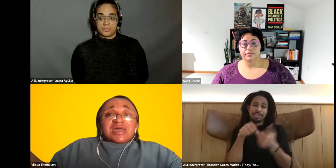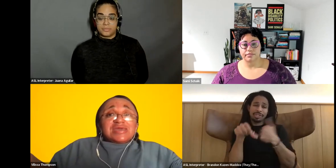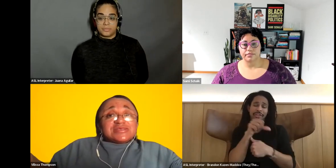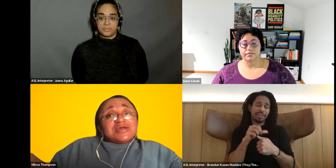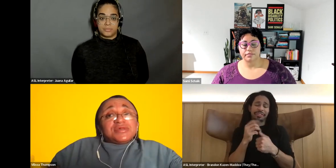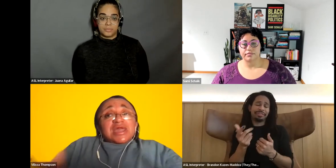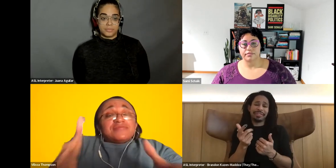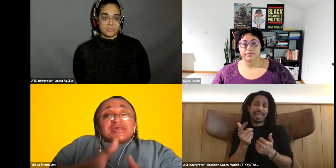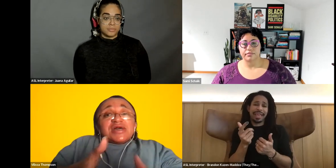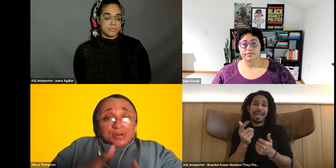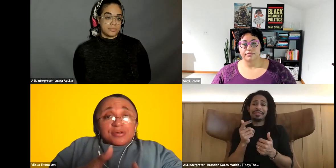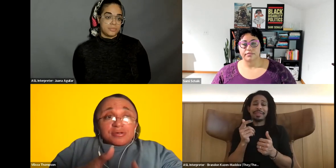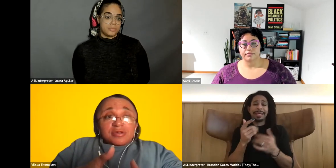Vilissa Thompson: and it's like if we came together